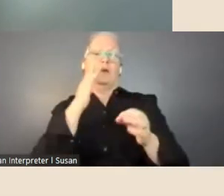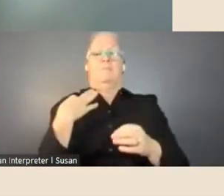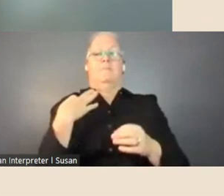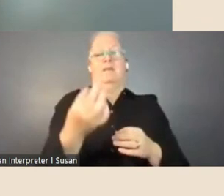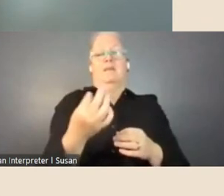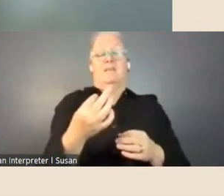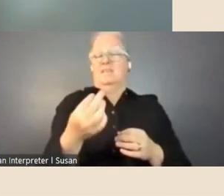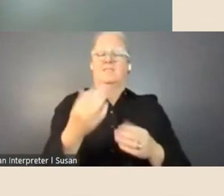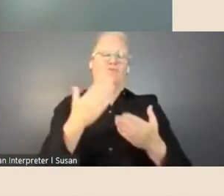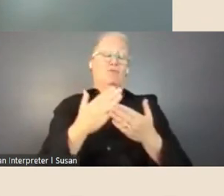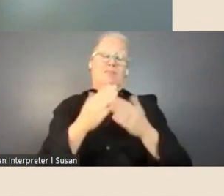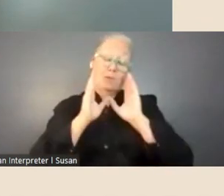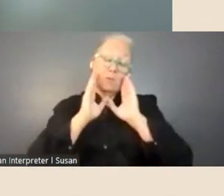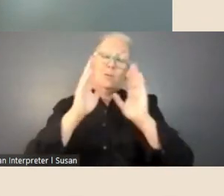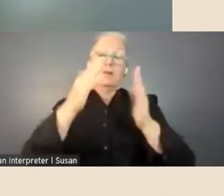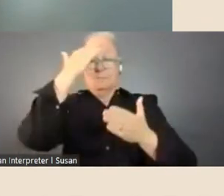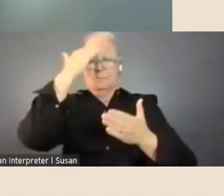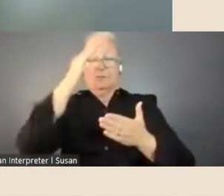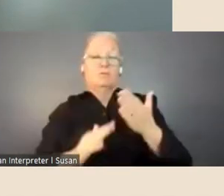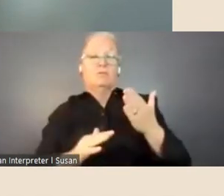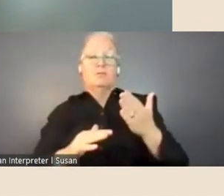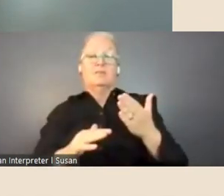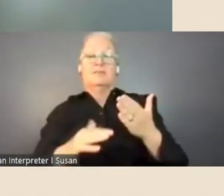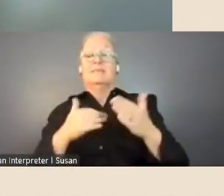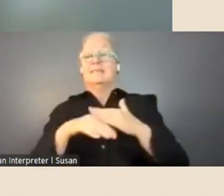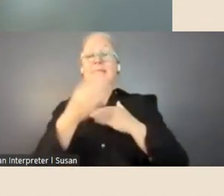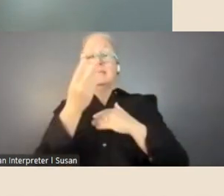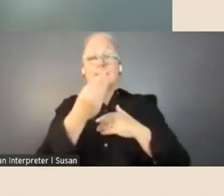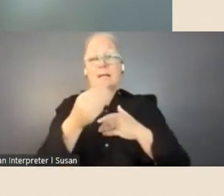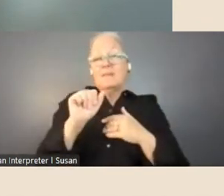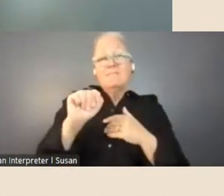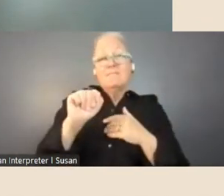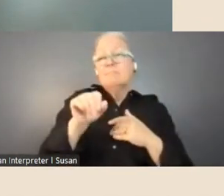experience it is to be in some of those spaces and around some of those other creative fellows.